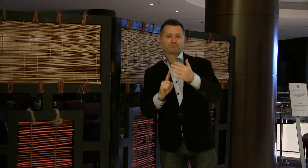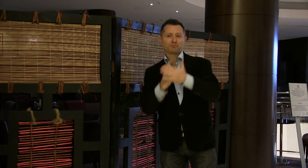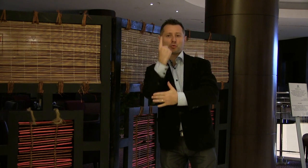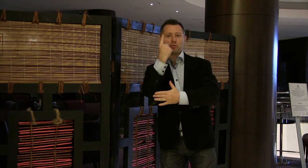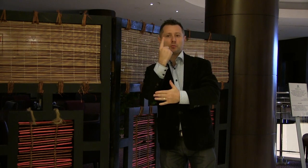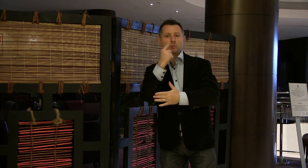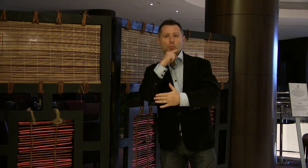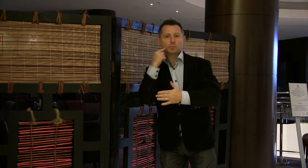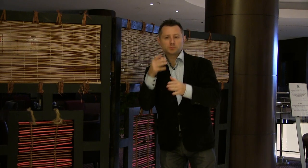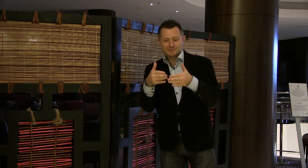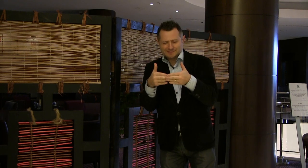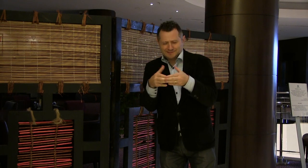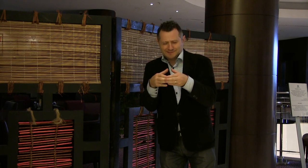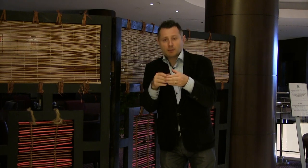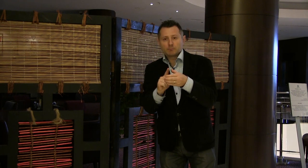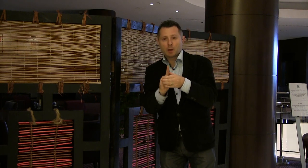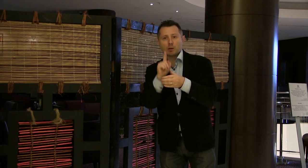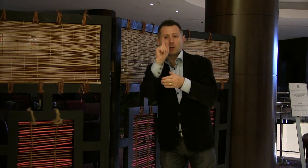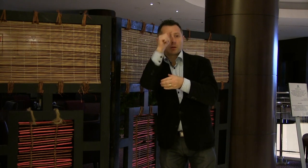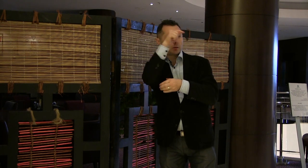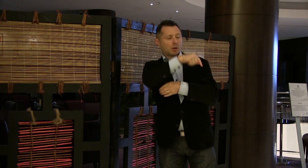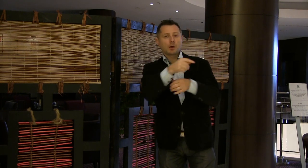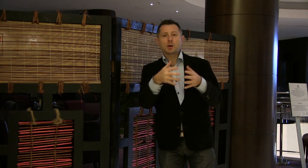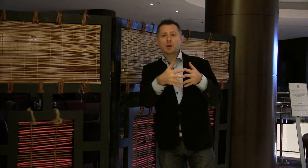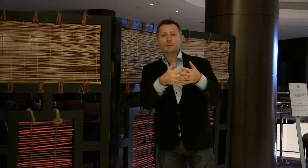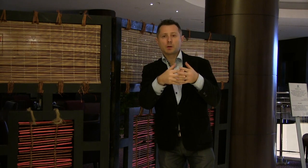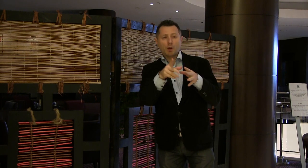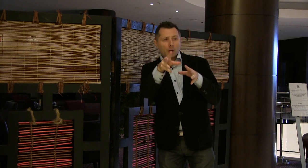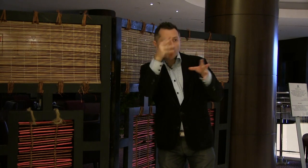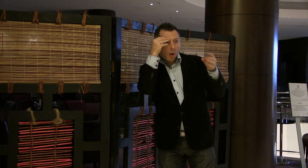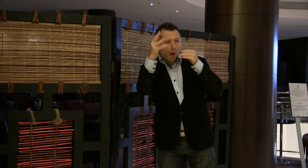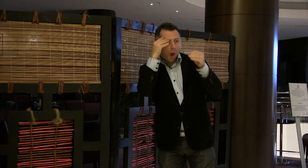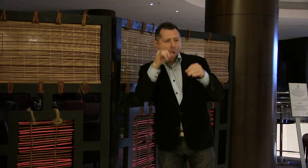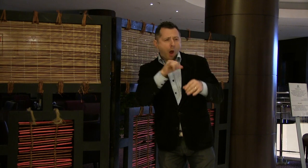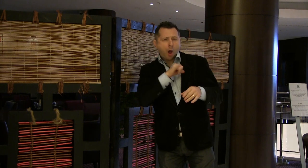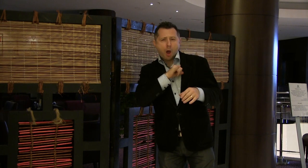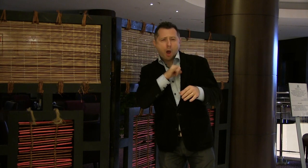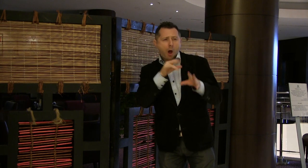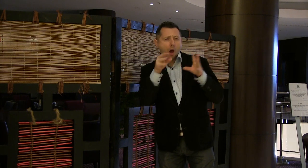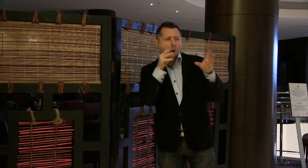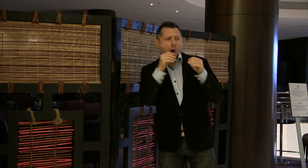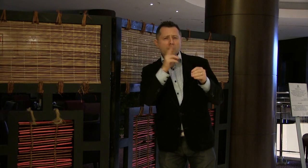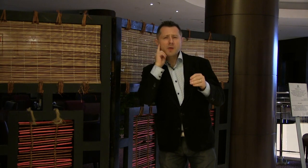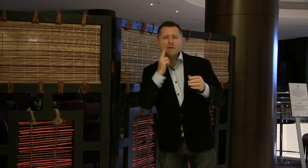to be sent to America to learn about Deaf rights, education, and interpreting. He collected all